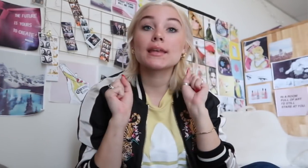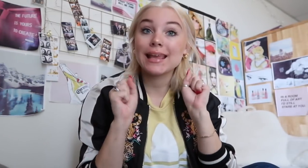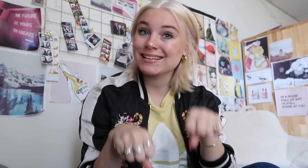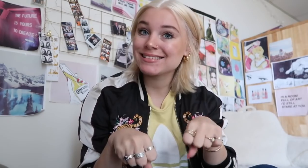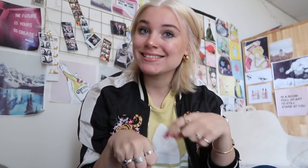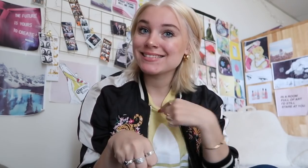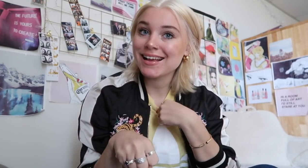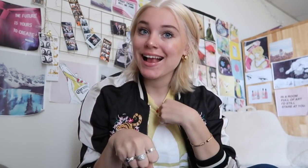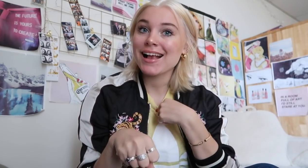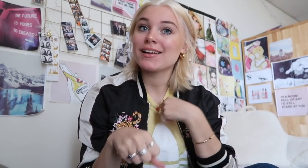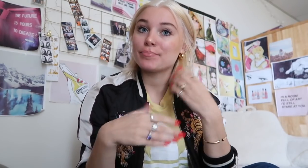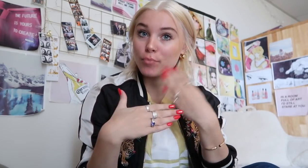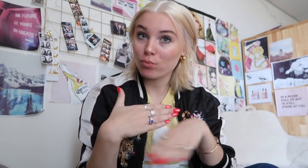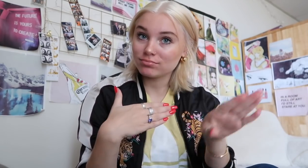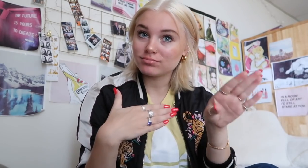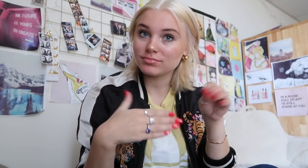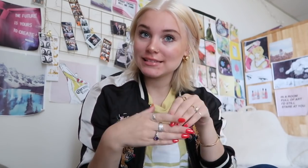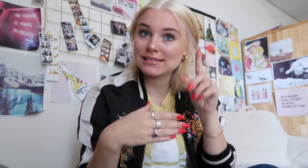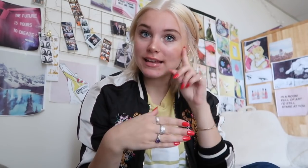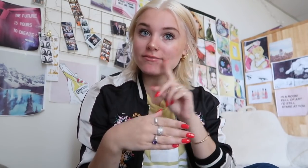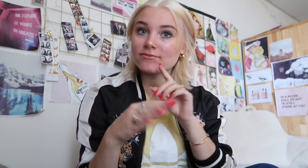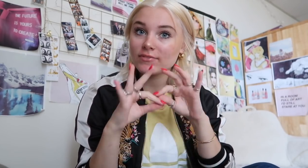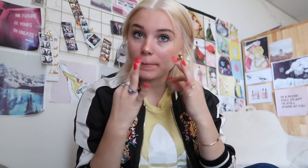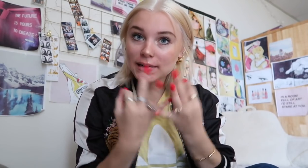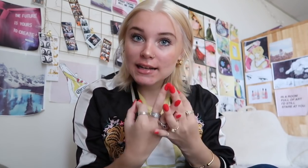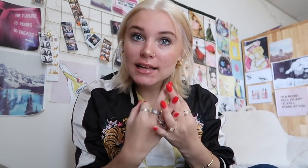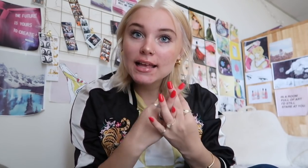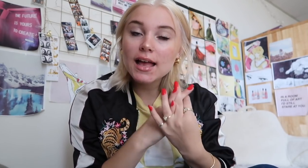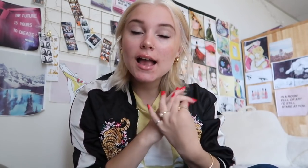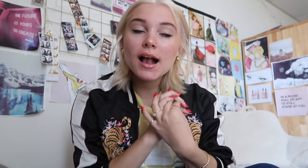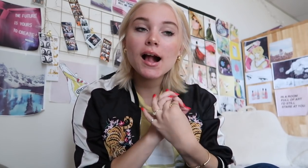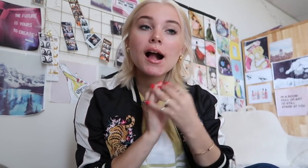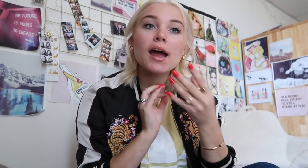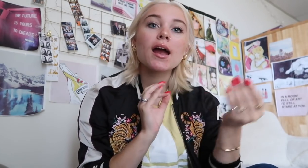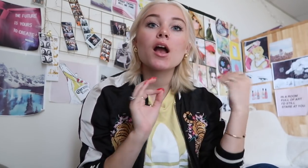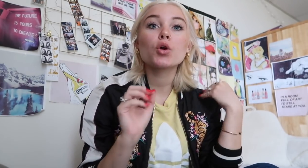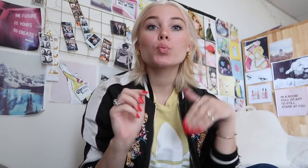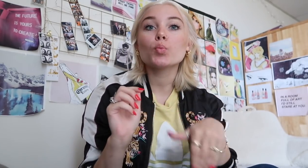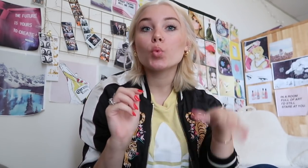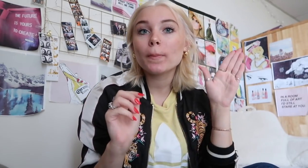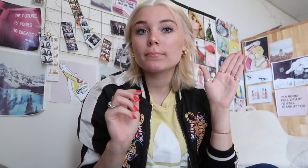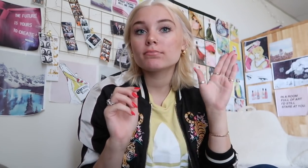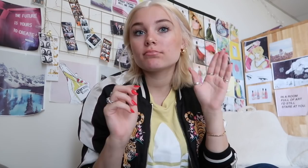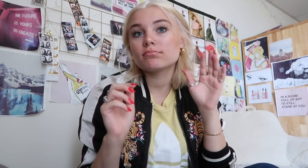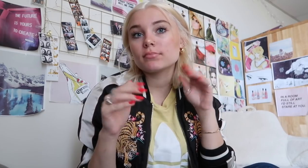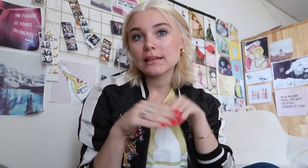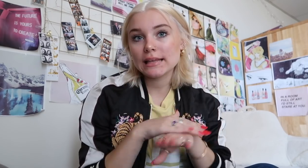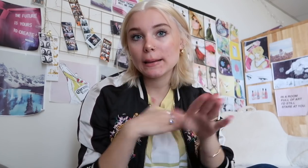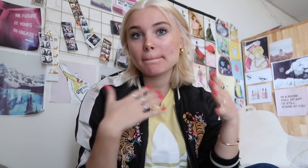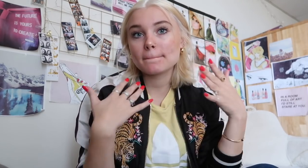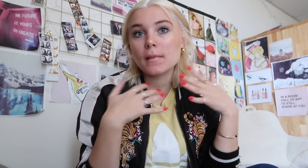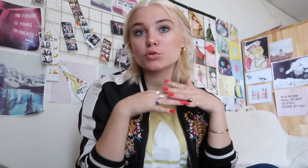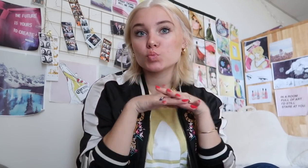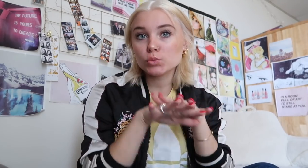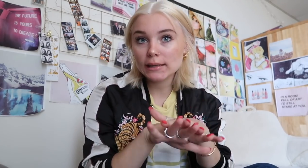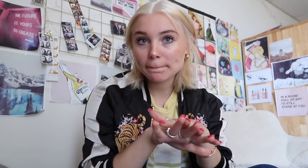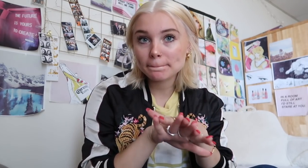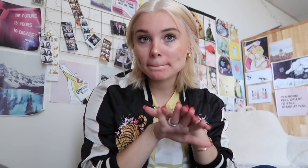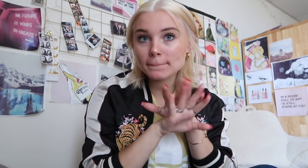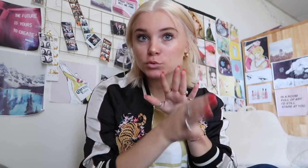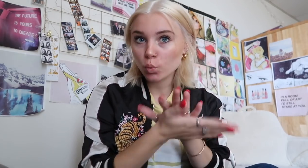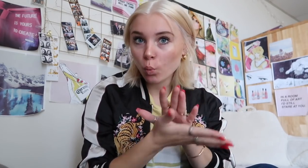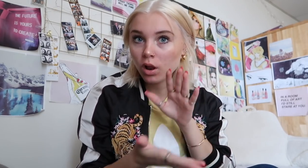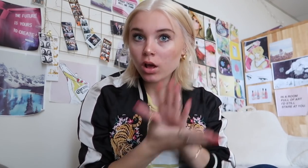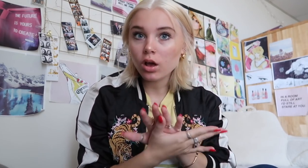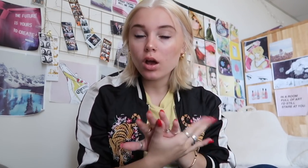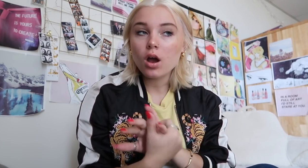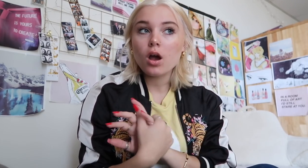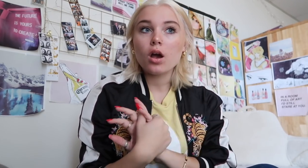Yes, I was born into deaf family and attended mainstream in my entire life